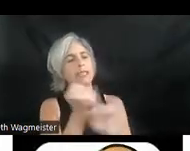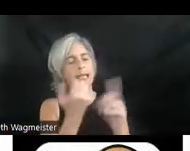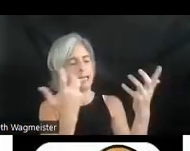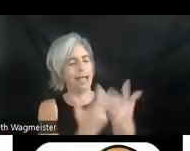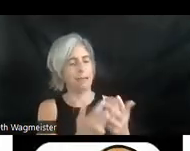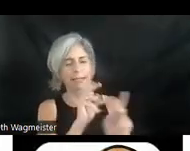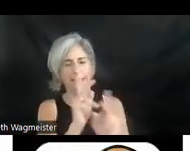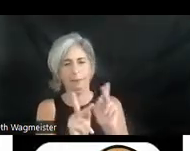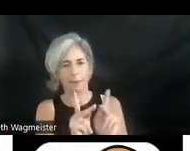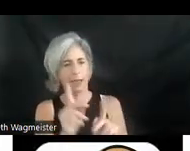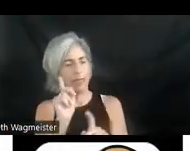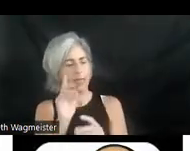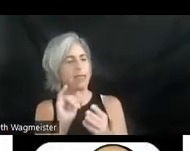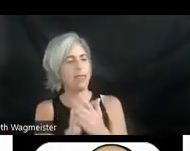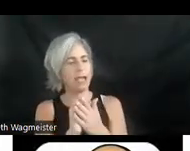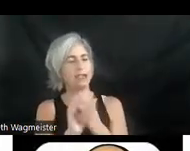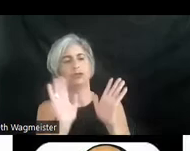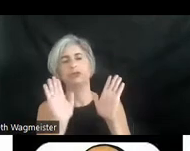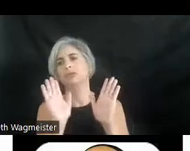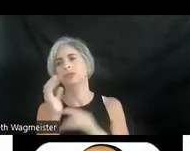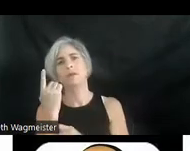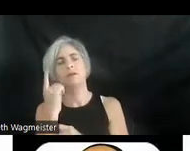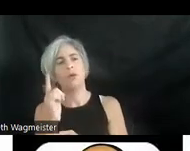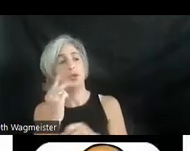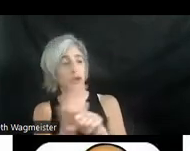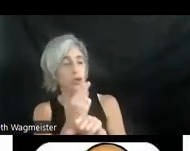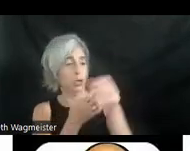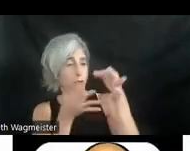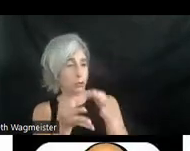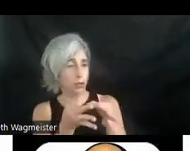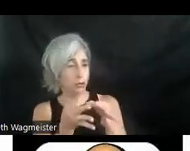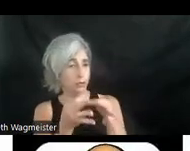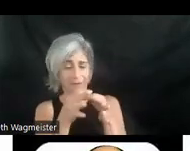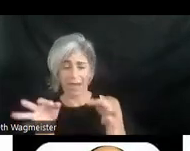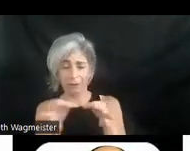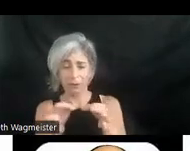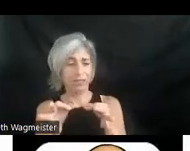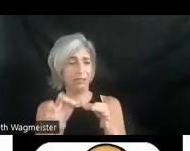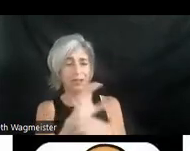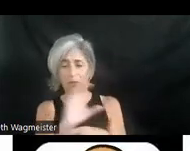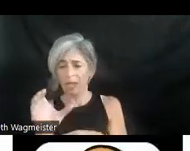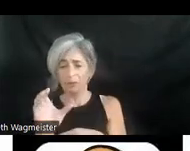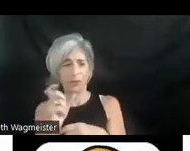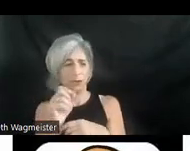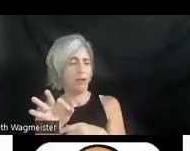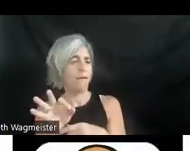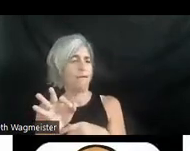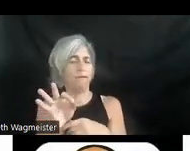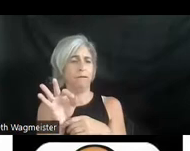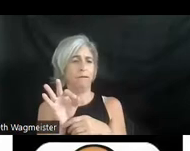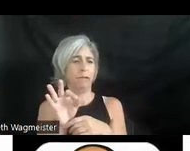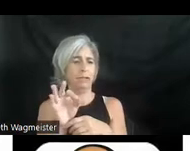And I think the greater use of description, of captioning, of subtitling, of sign interpreting